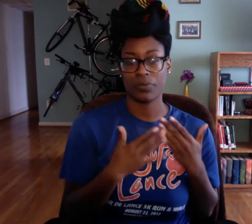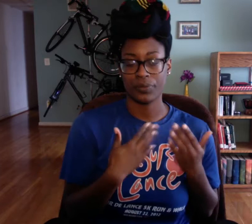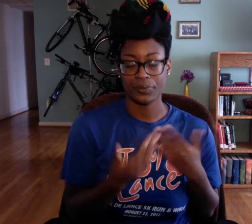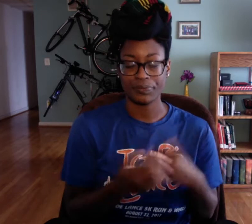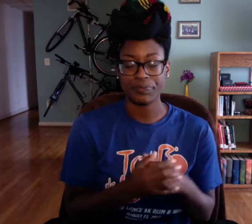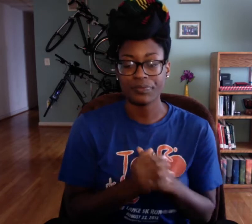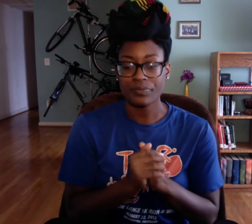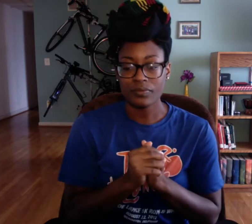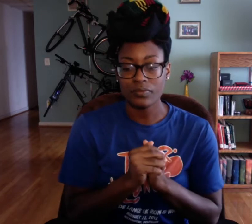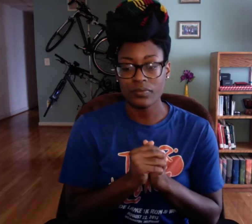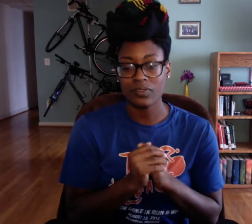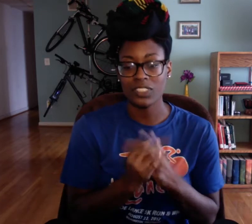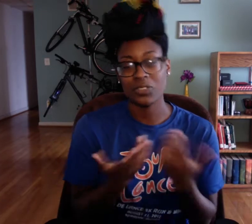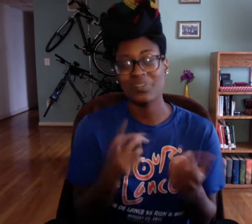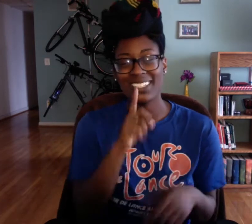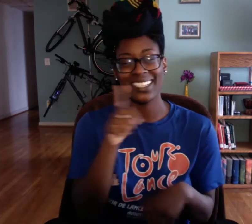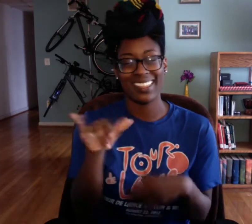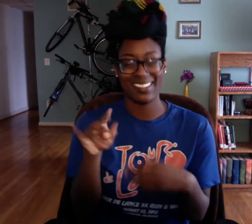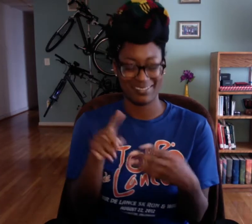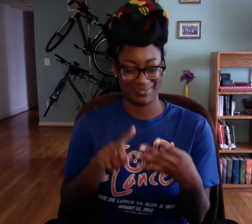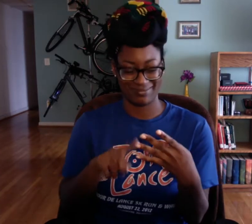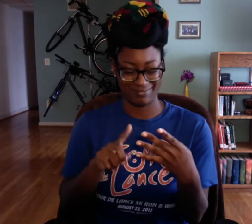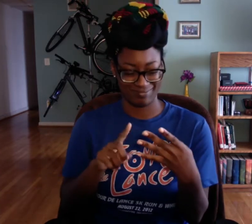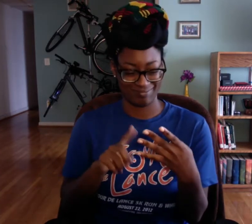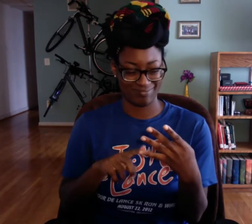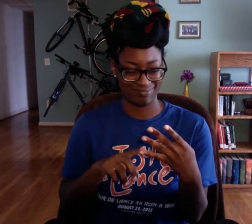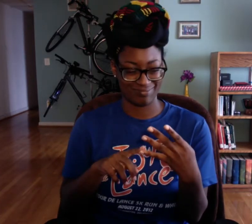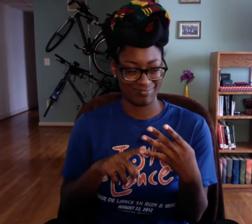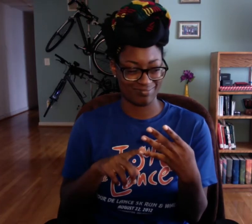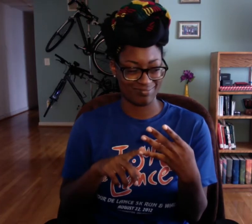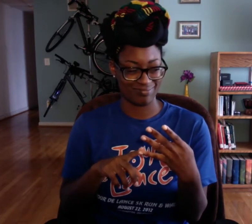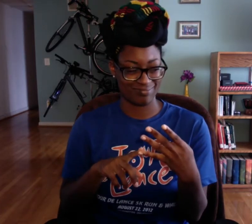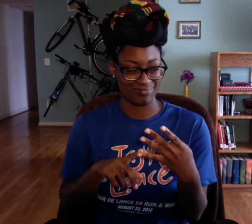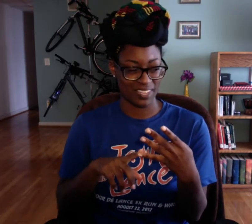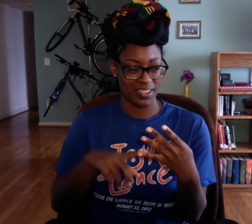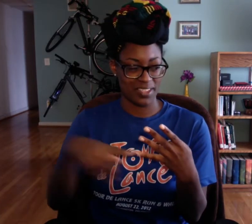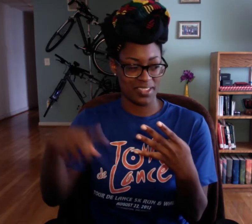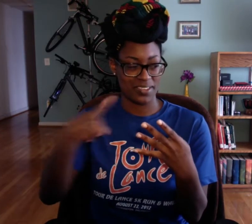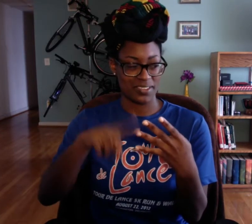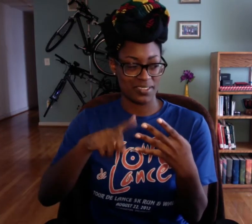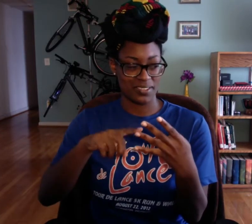the topic in the book and all that. So, it was that, that reading.